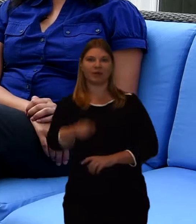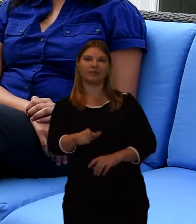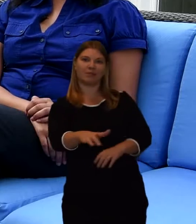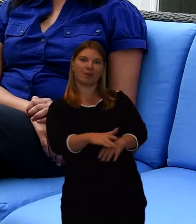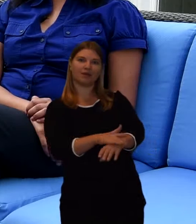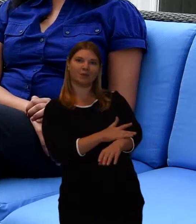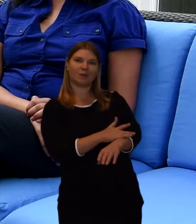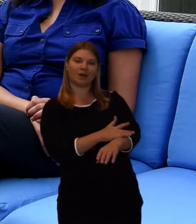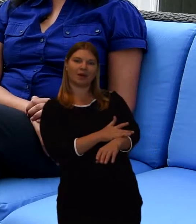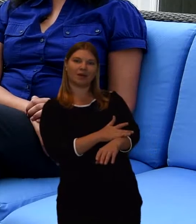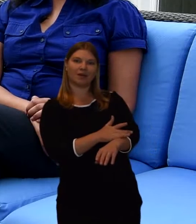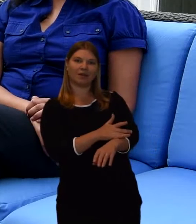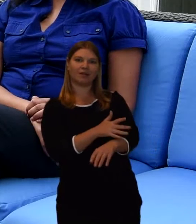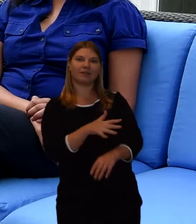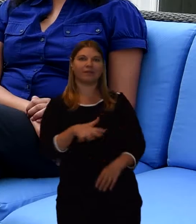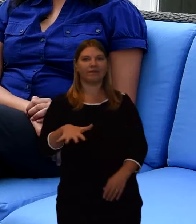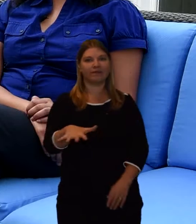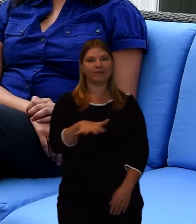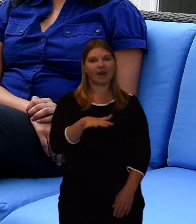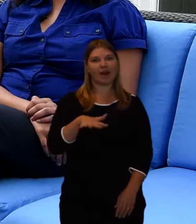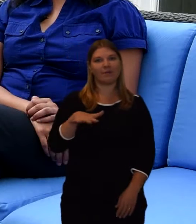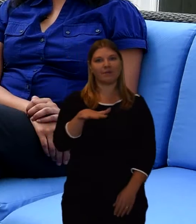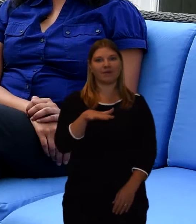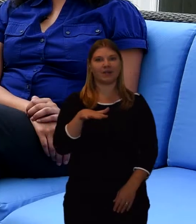When somebody dies the first thing that